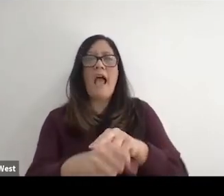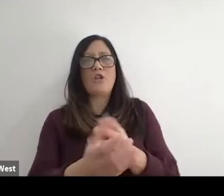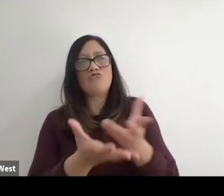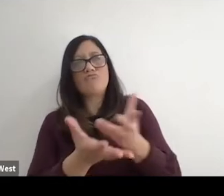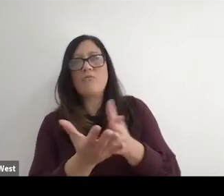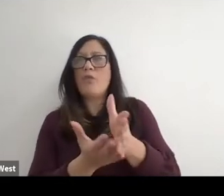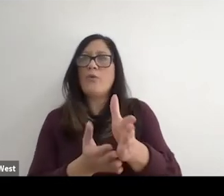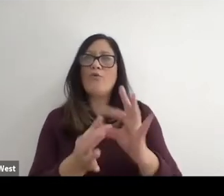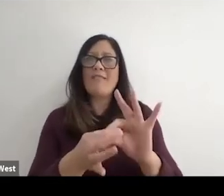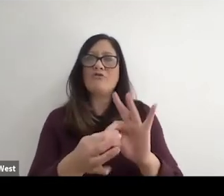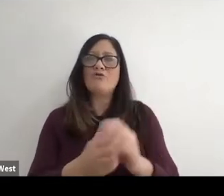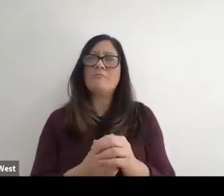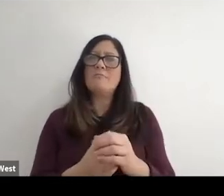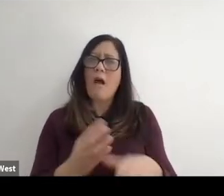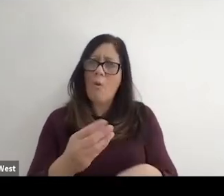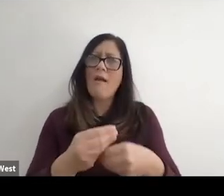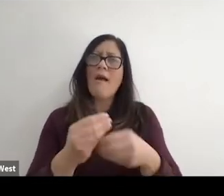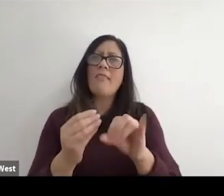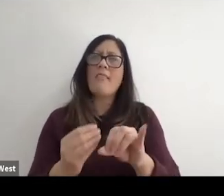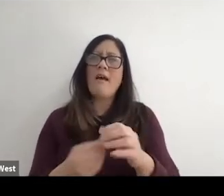naturally through relationships, and I just kind of wanted to add